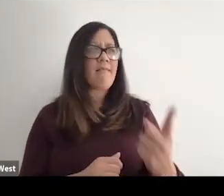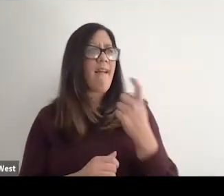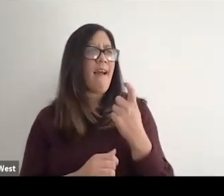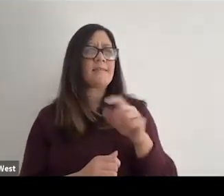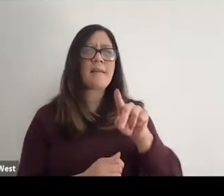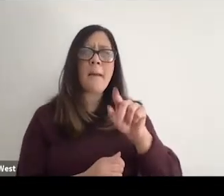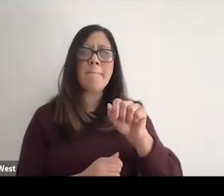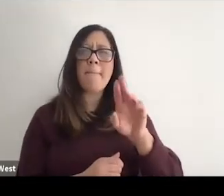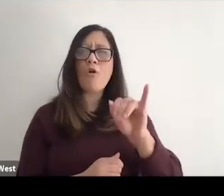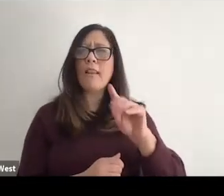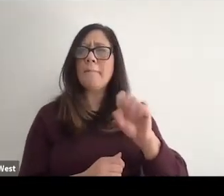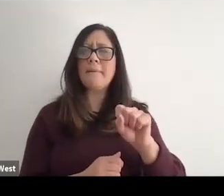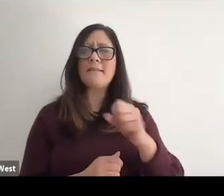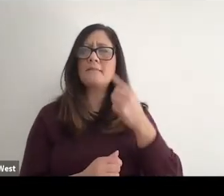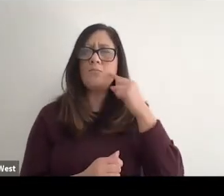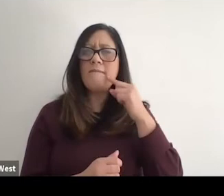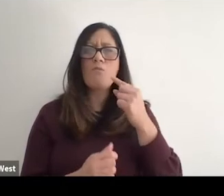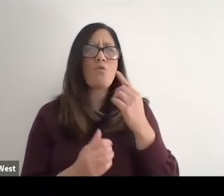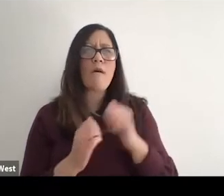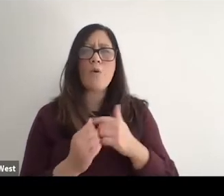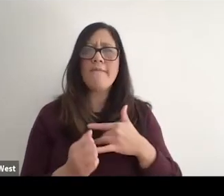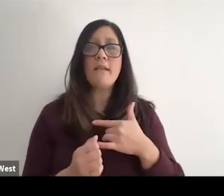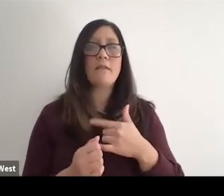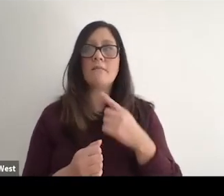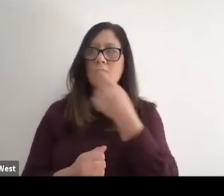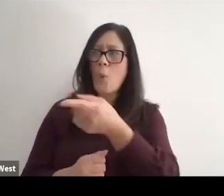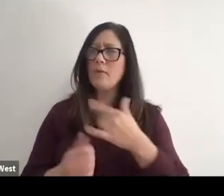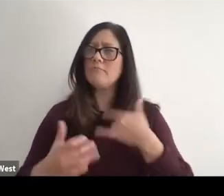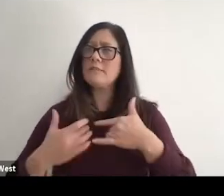I said it excites me. He said I like that and he said I'm